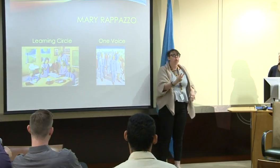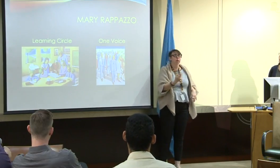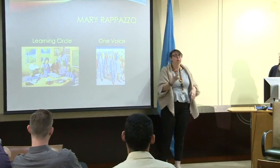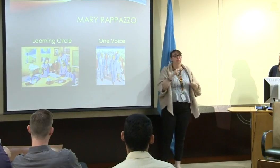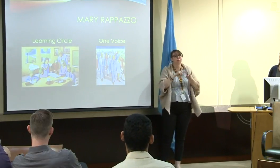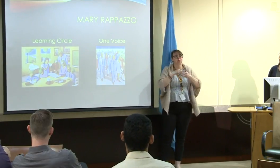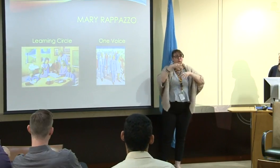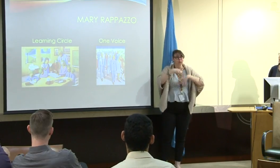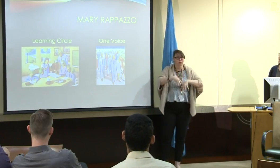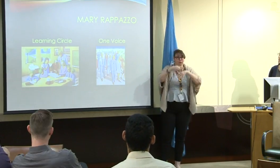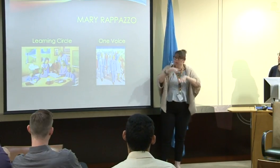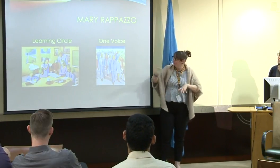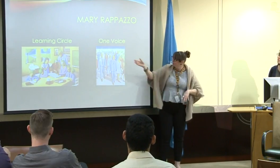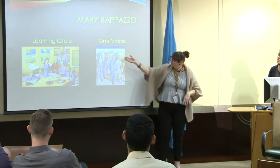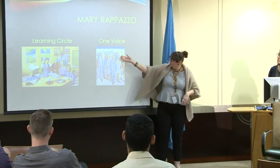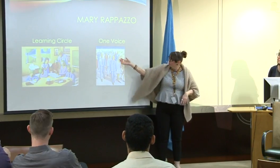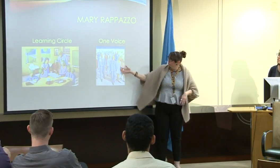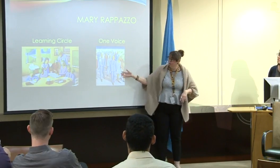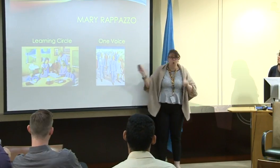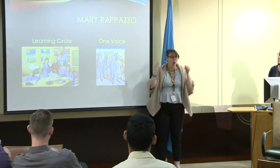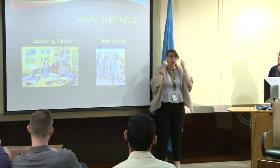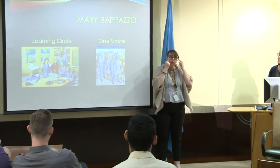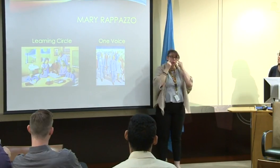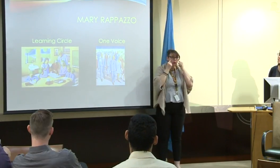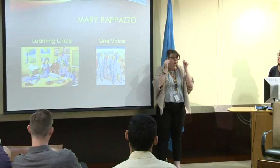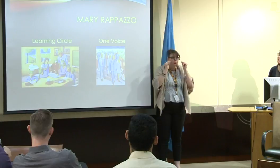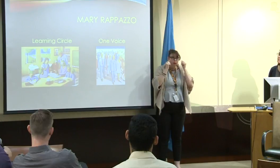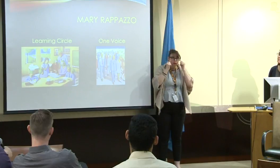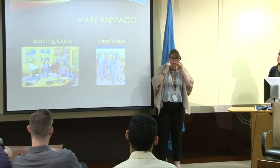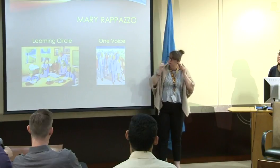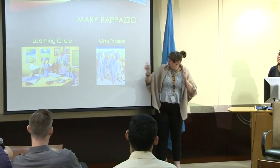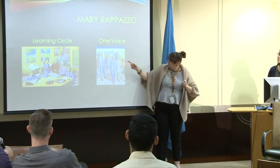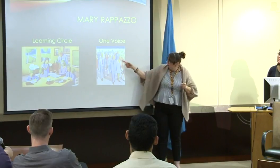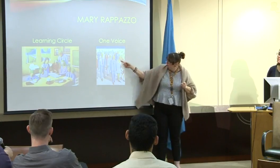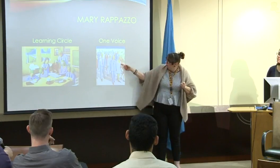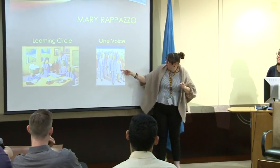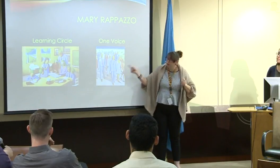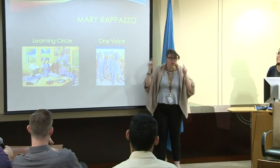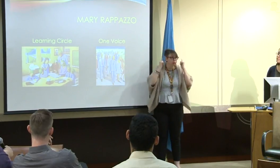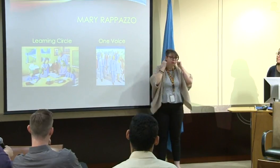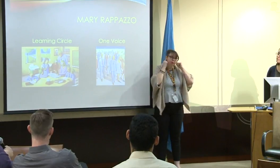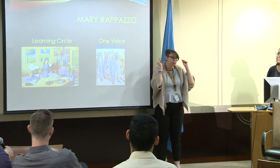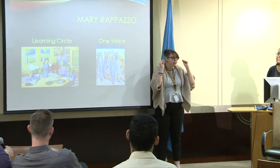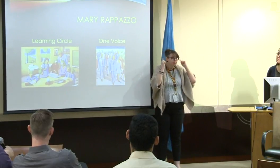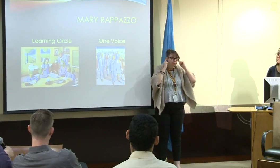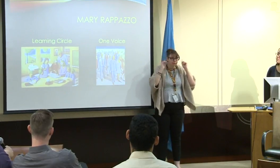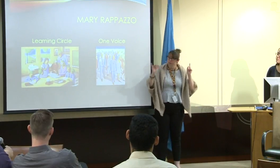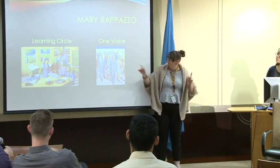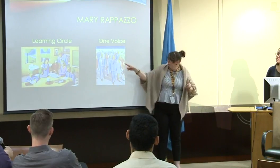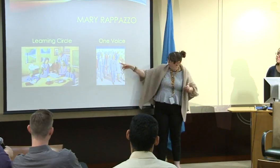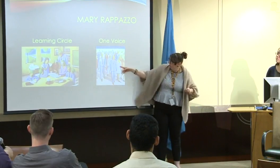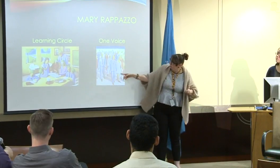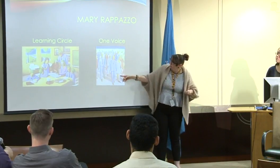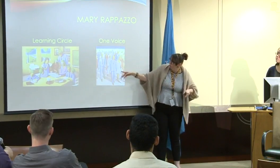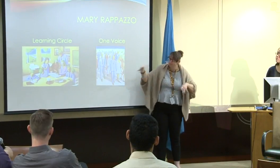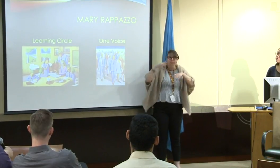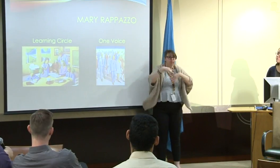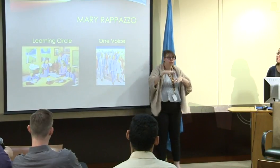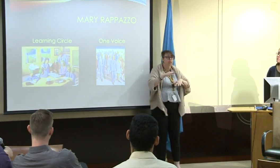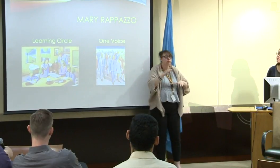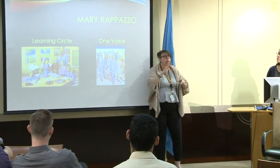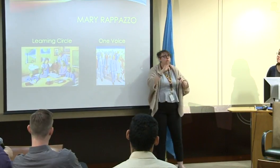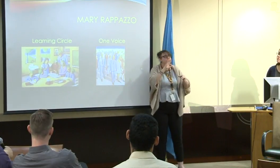So she talked here about deaf people in a march and coming together